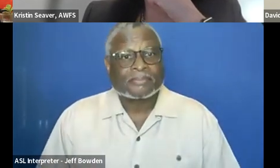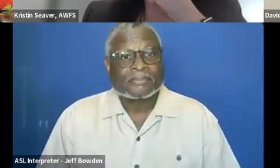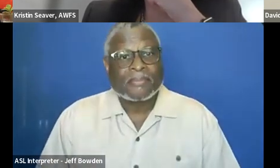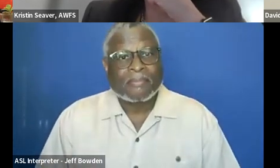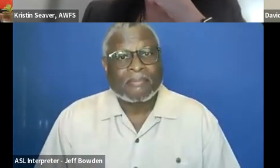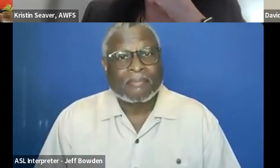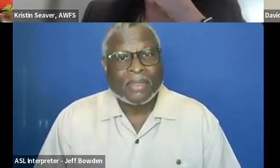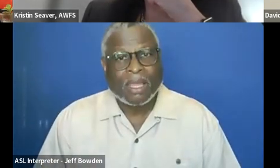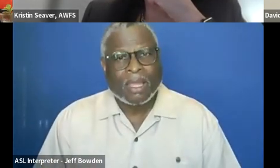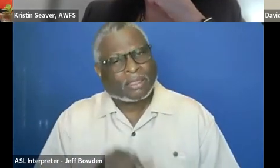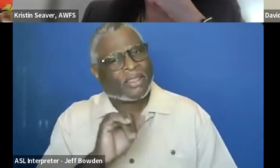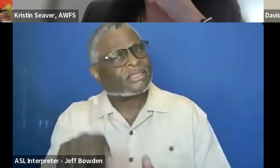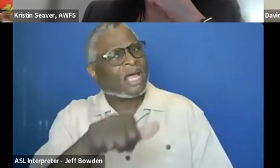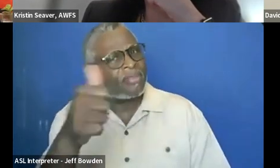So there is another key component.